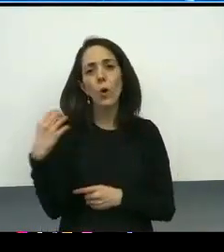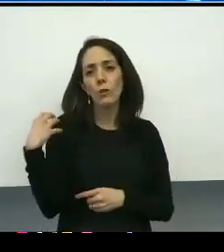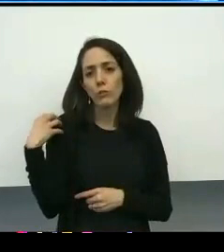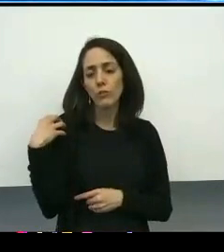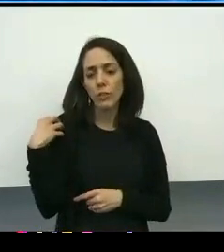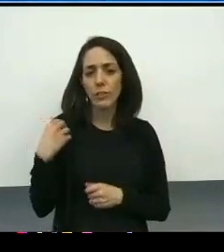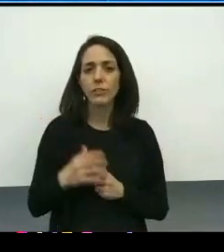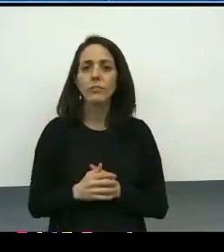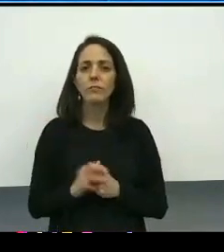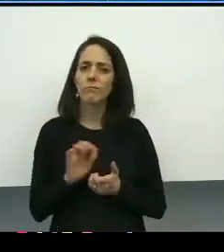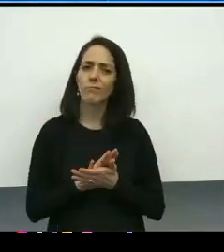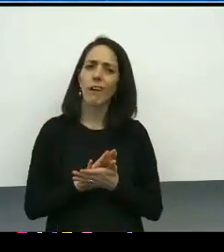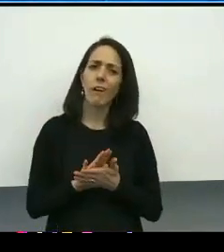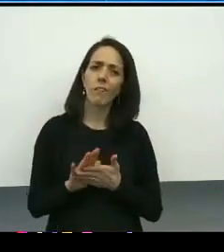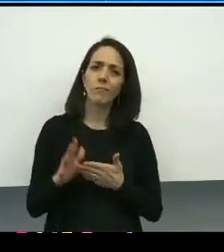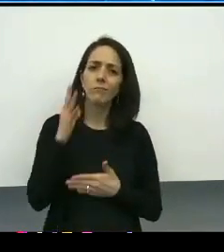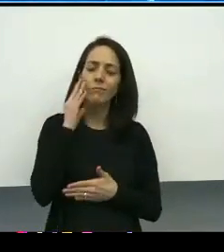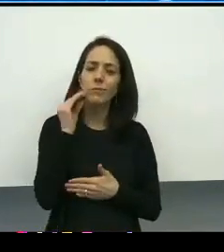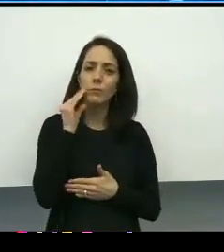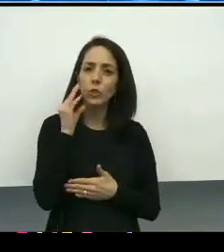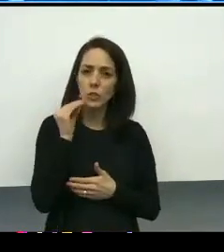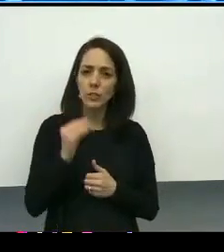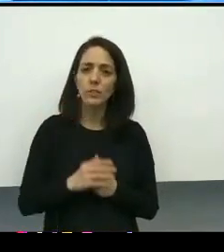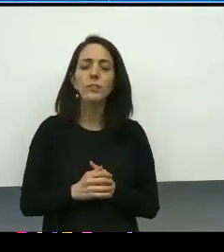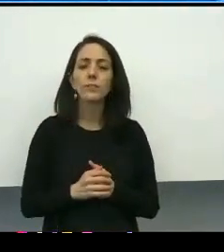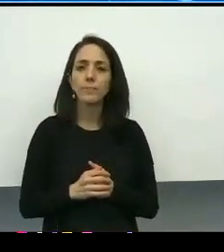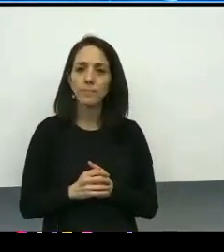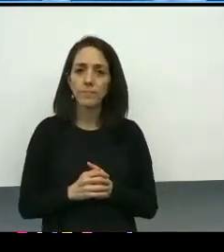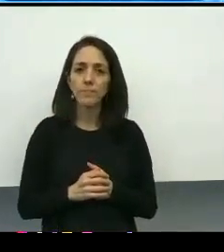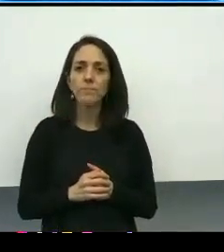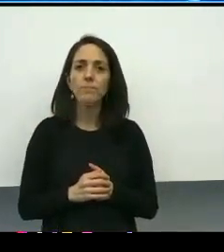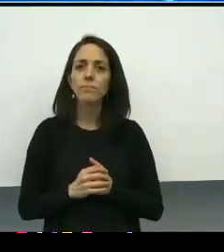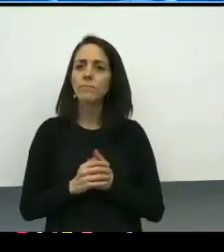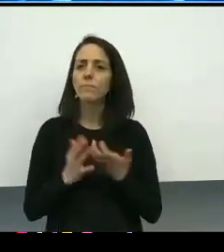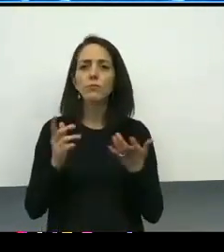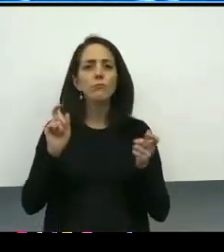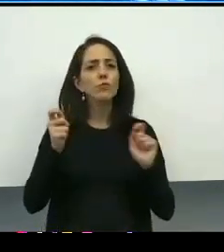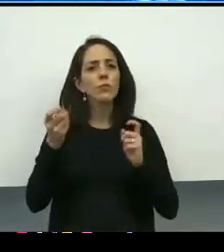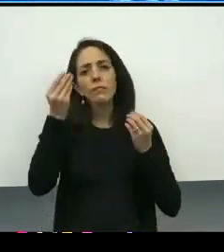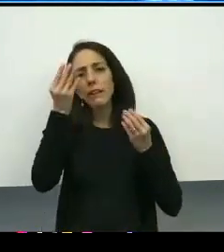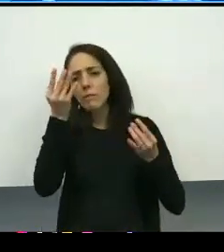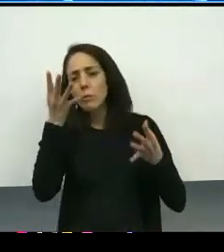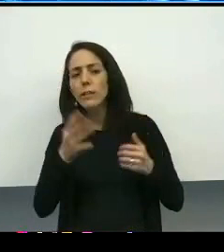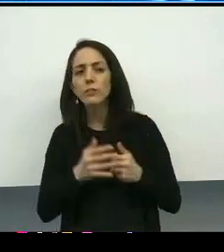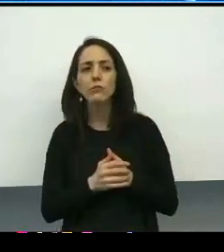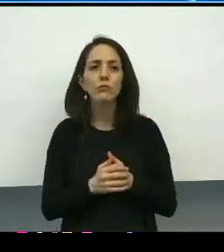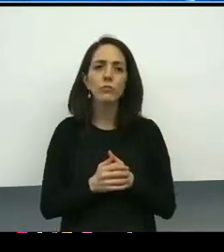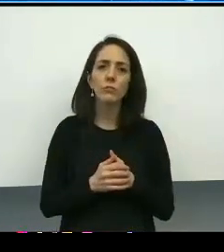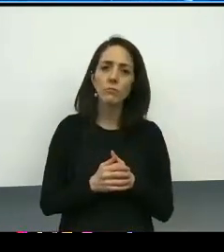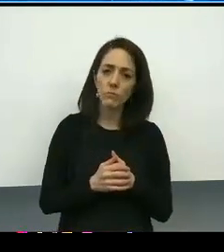of bidirectional exchange, and exchange of information, and also reshaping, and really an opportunity